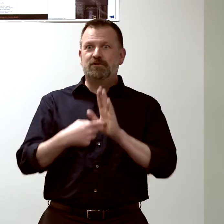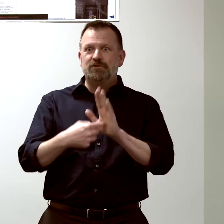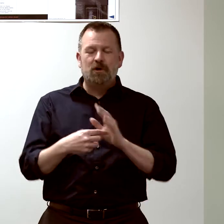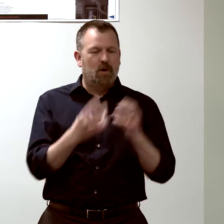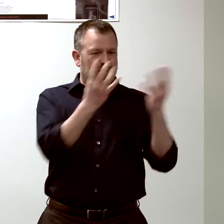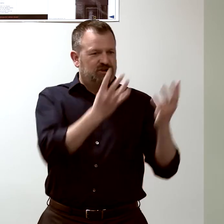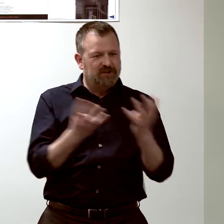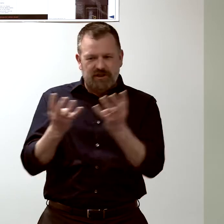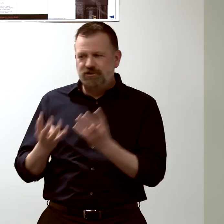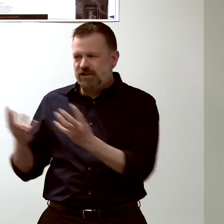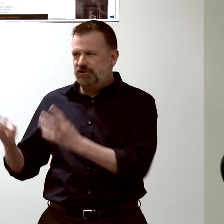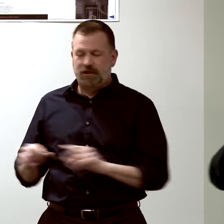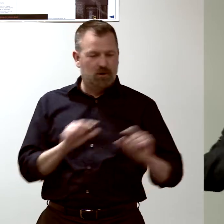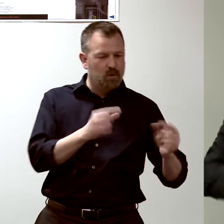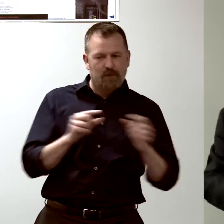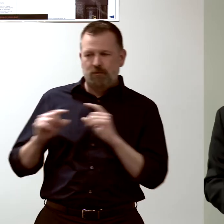that change at the same time...